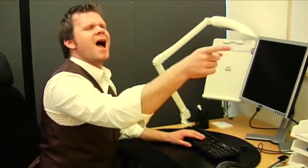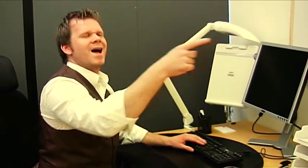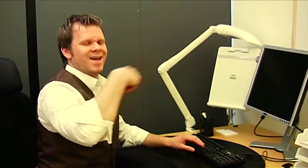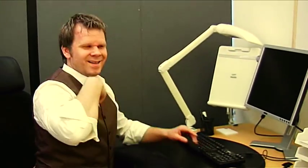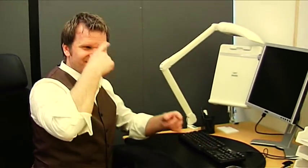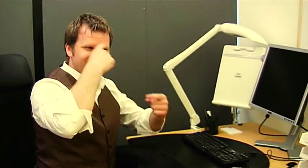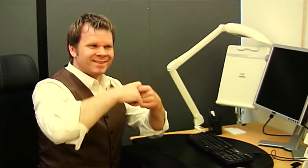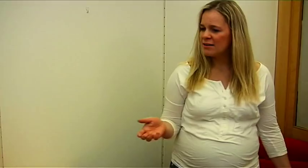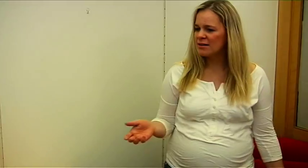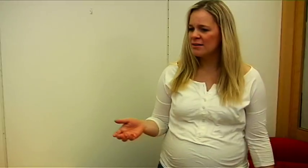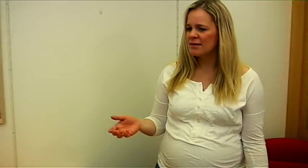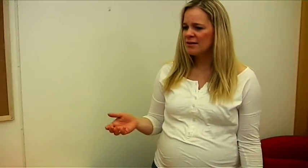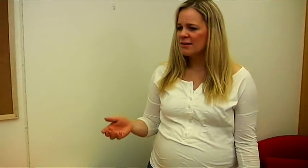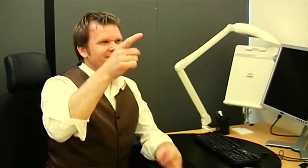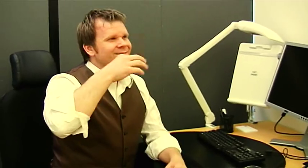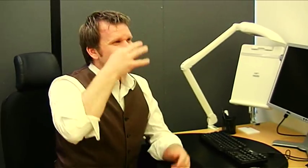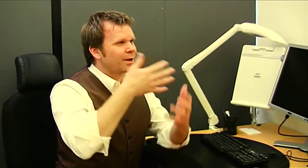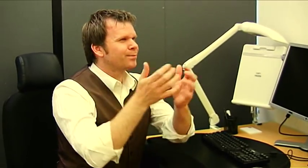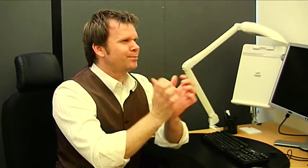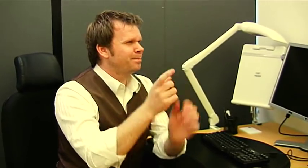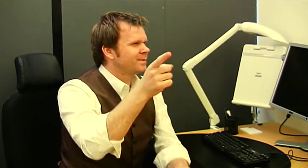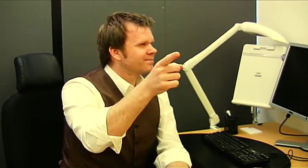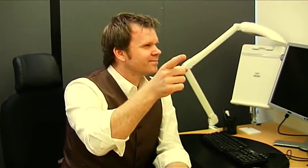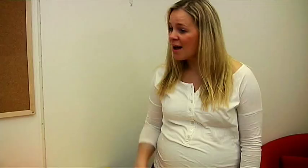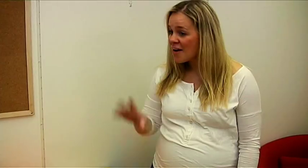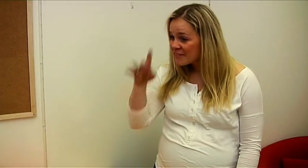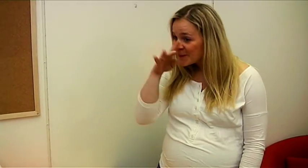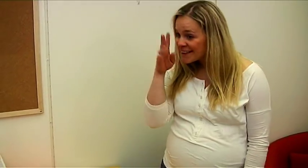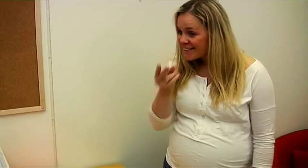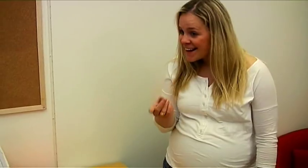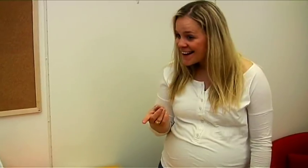You, that in the coffee room... You have been thinking, right?